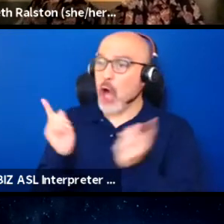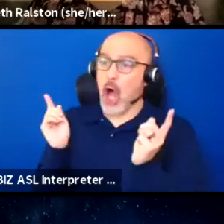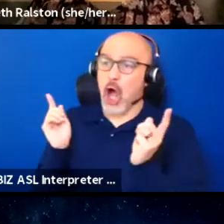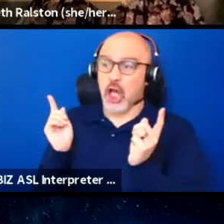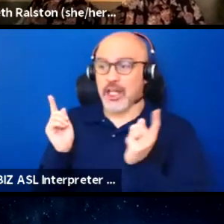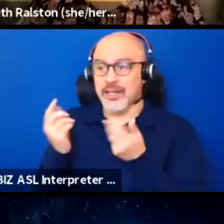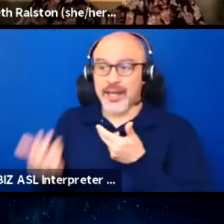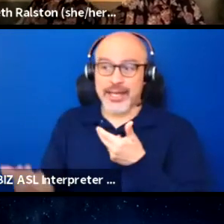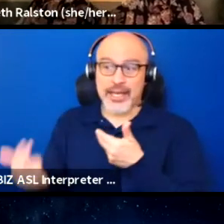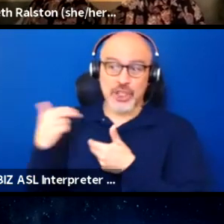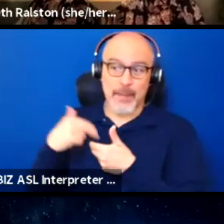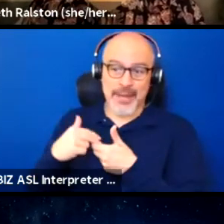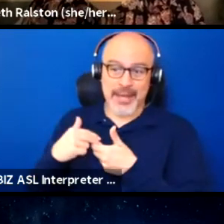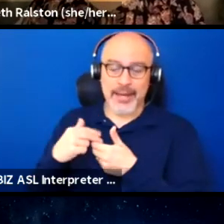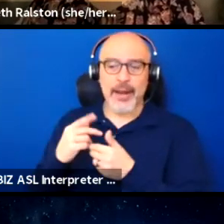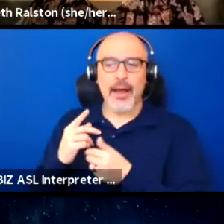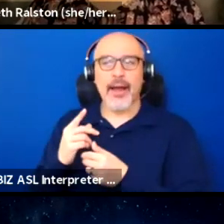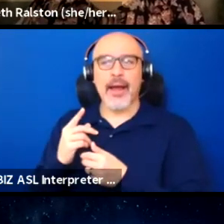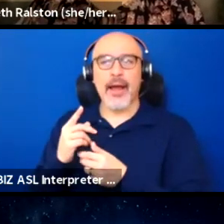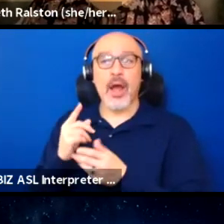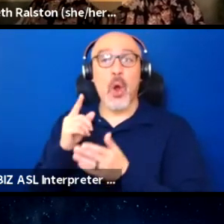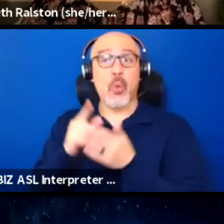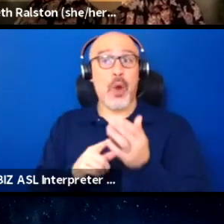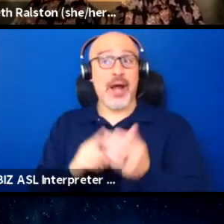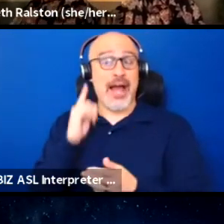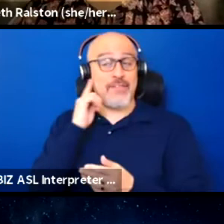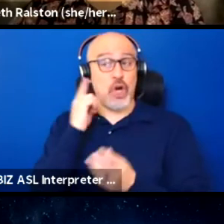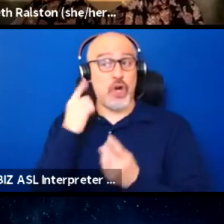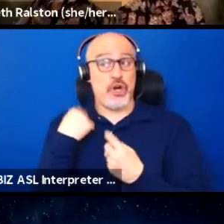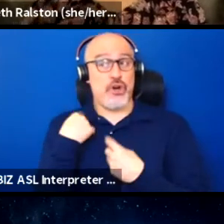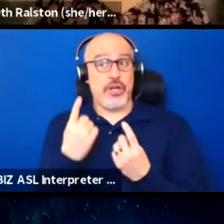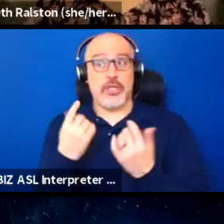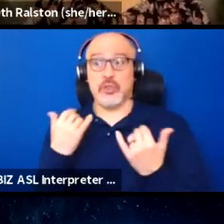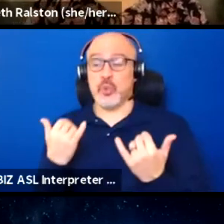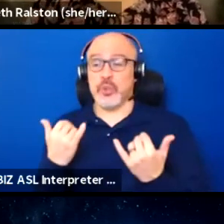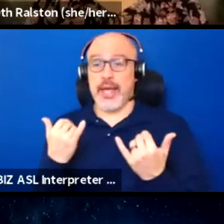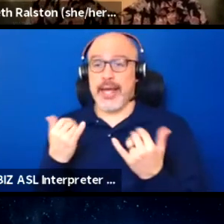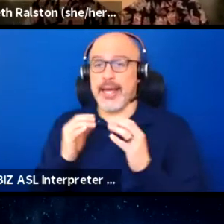What I'm hearing and what I've heard today is that a world,